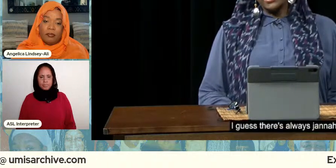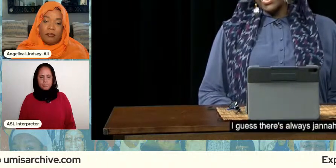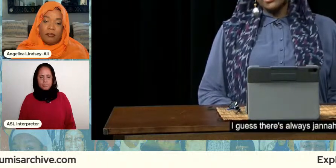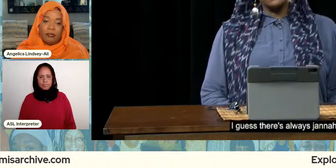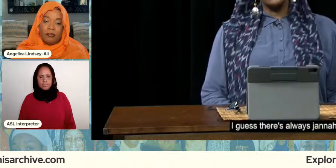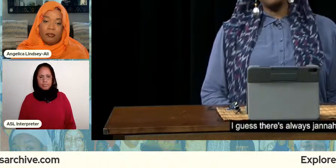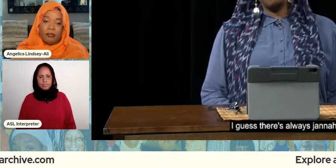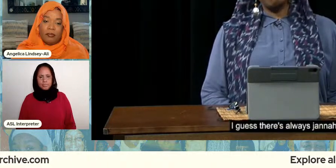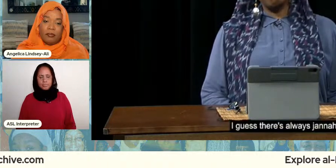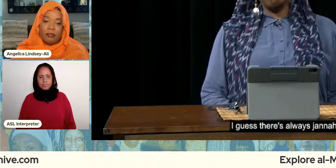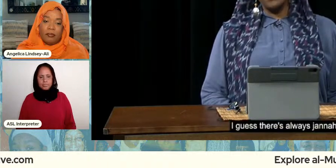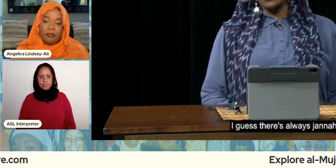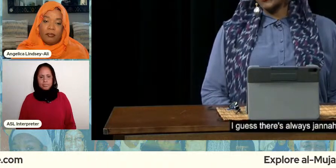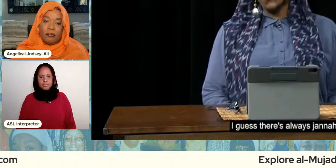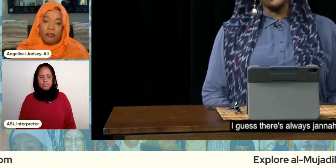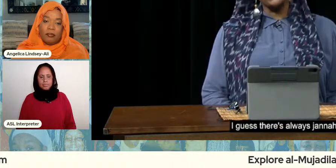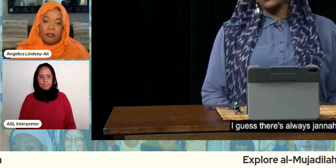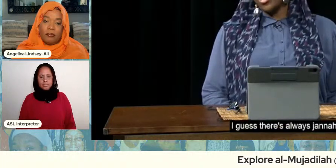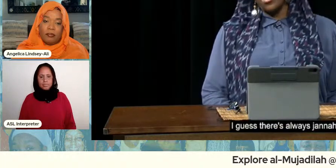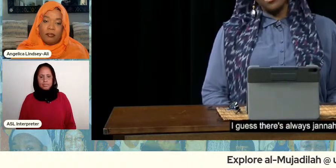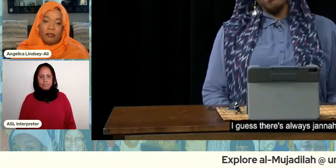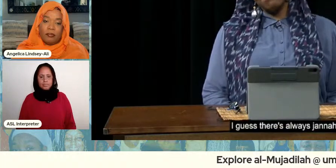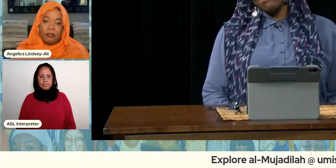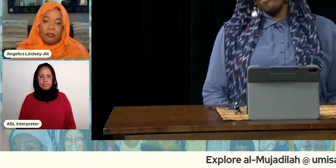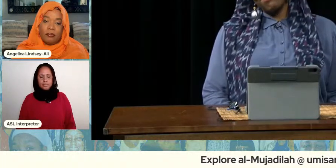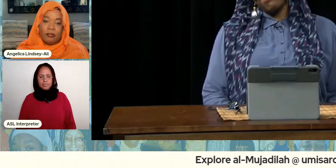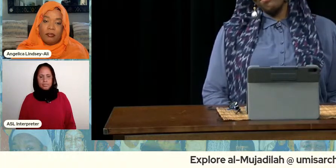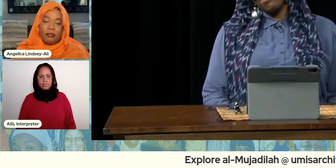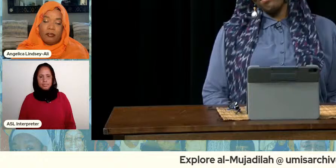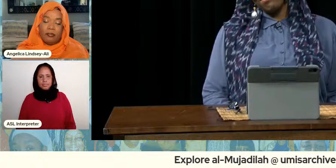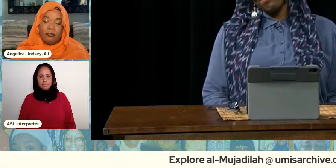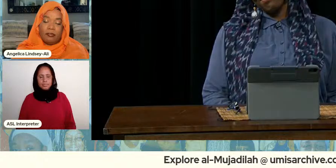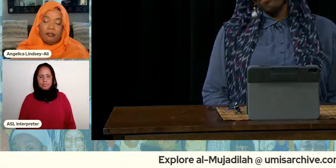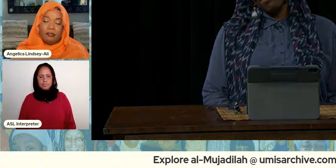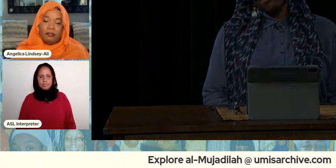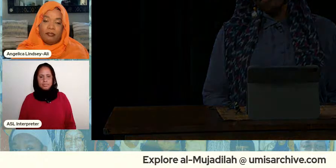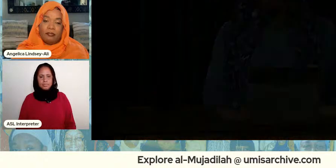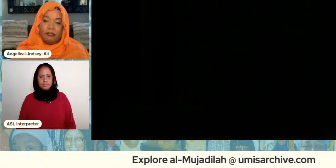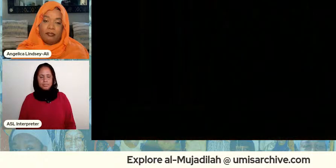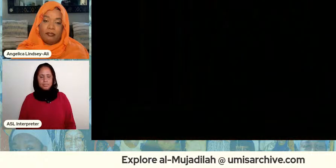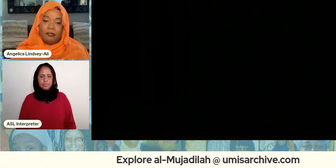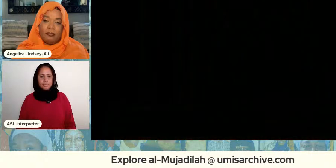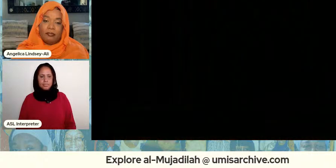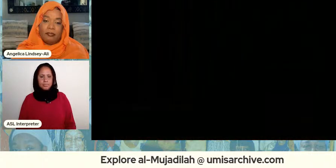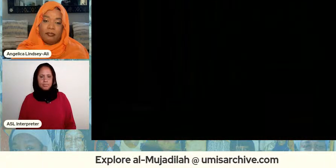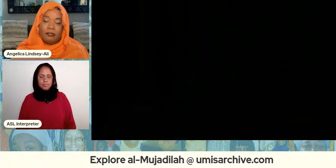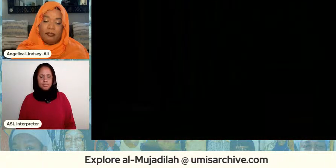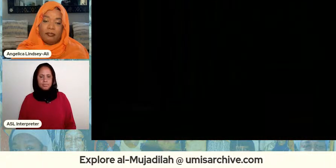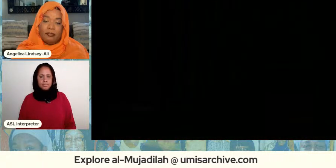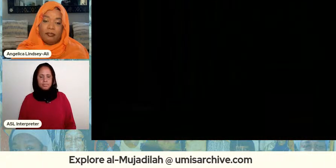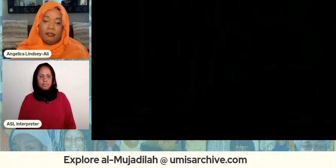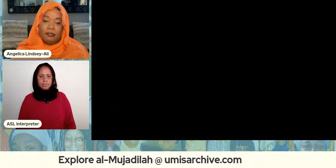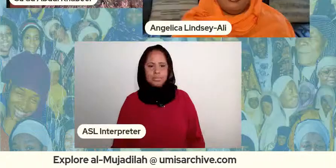i guess there's always jenna